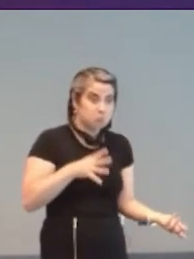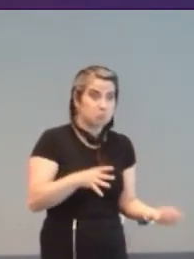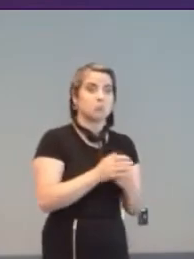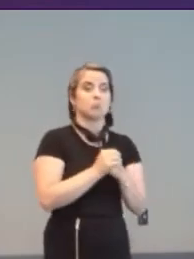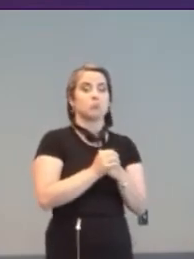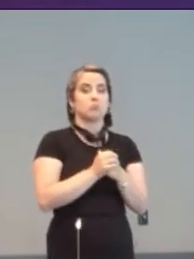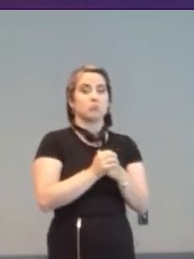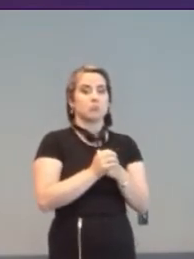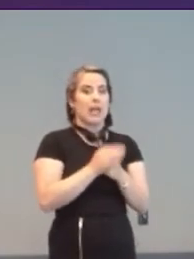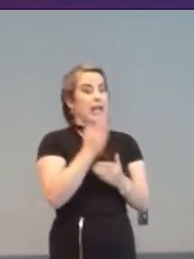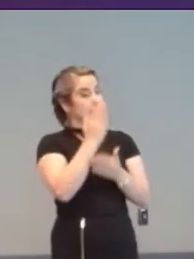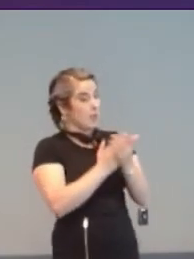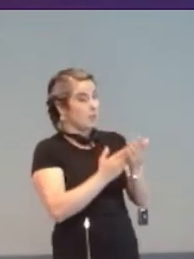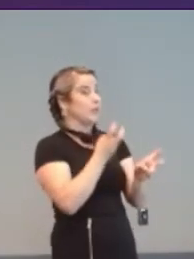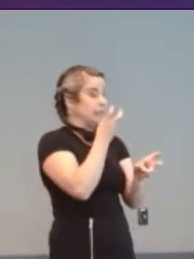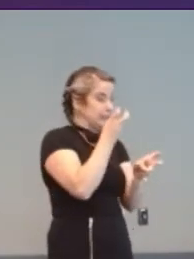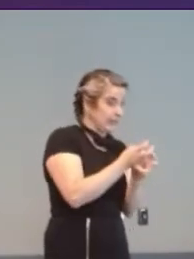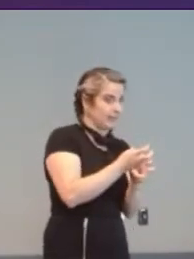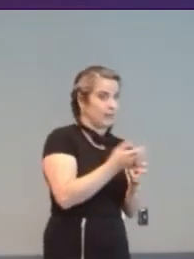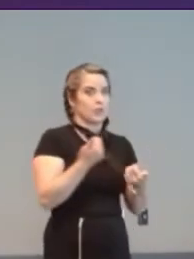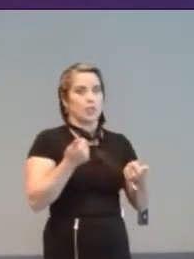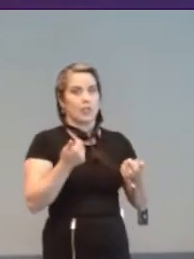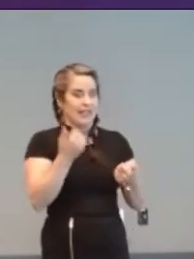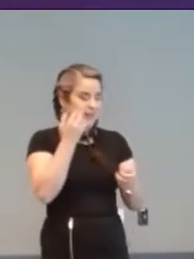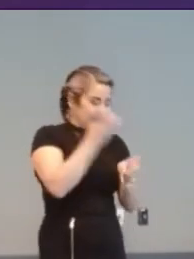so a tricky bit could be tried repeatedly.